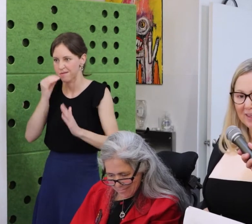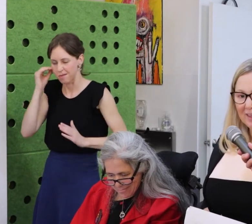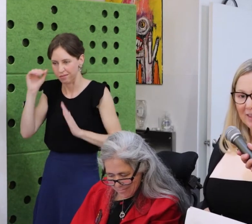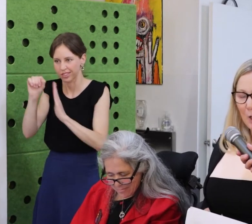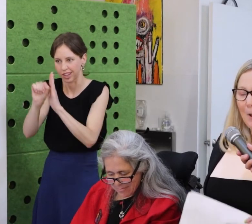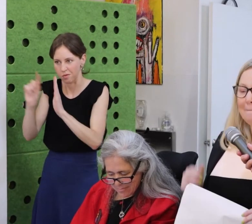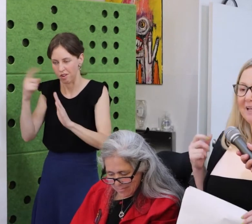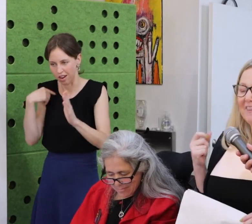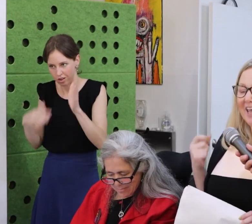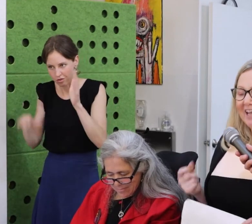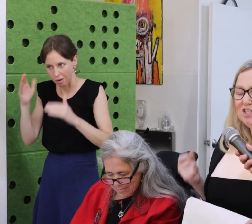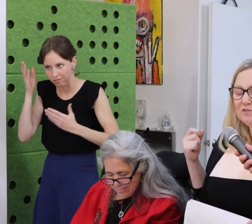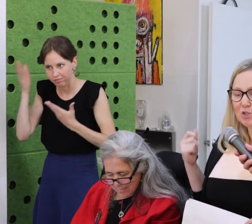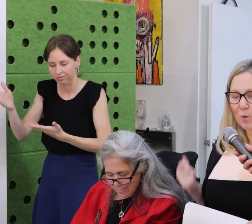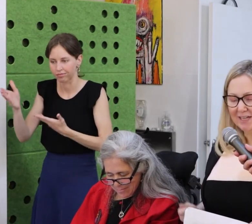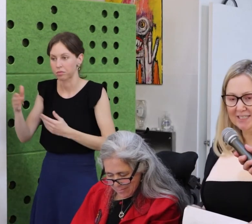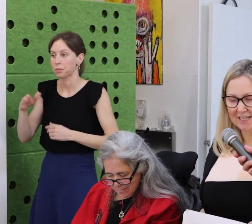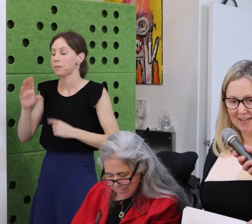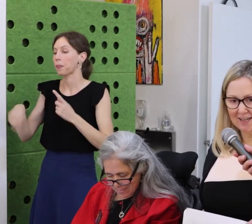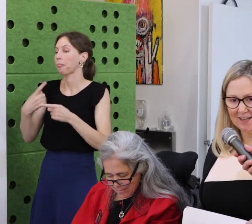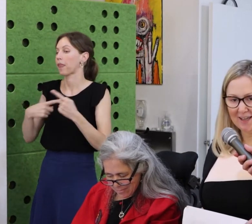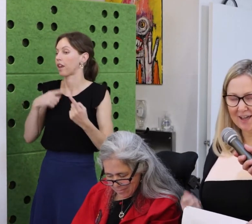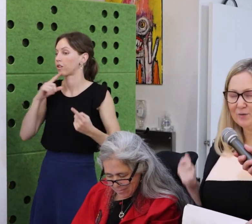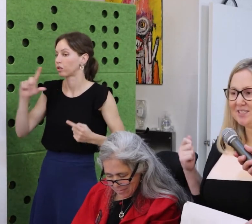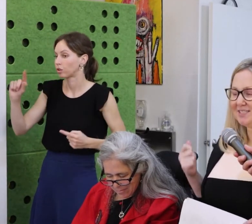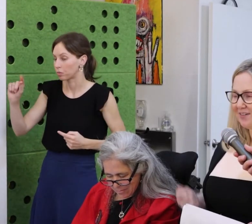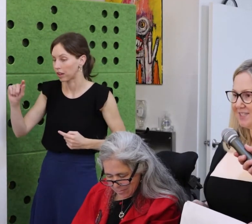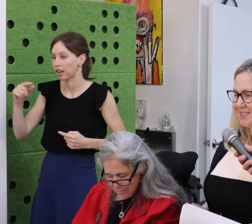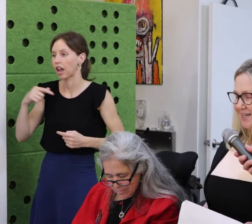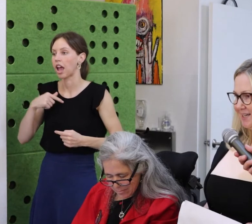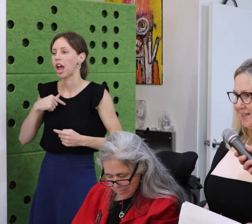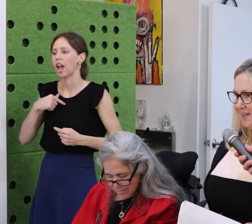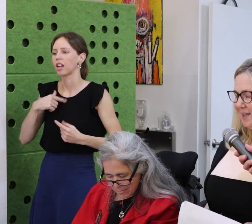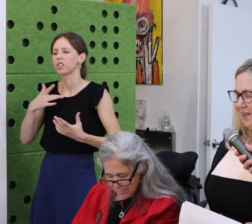Or, as I discovered, one summer, my neighbor’s apartment complex.